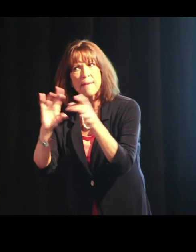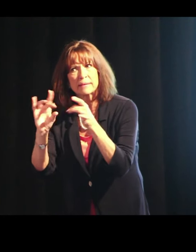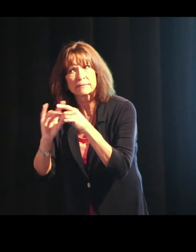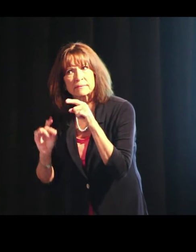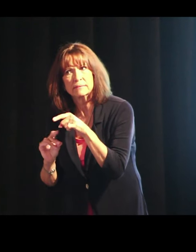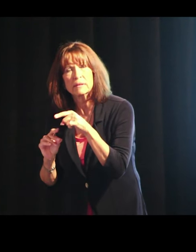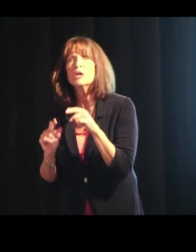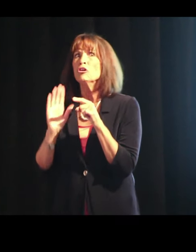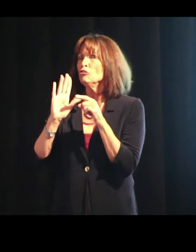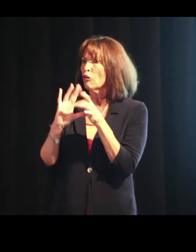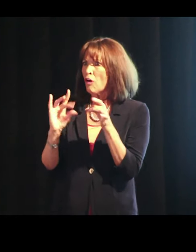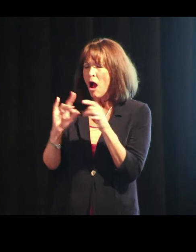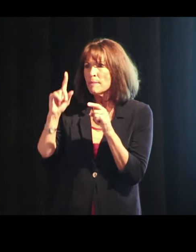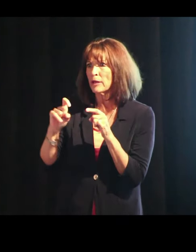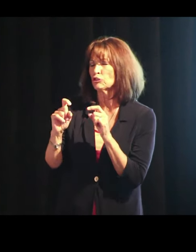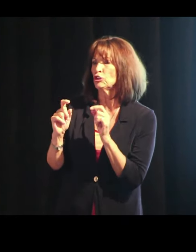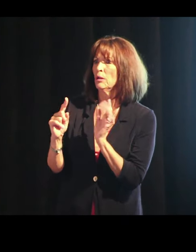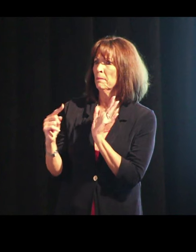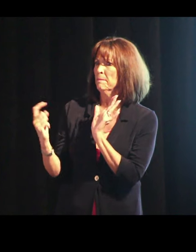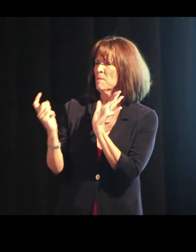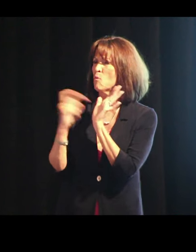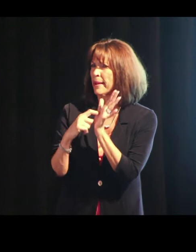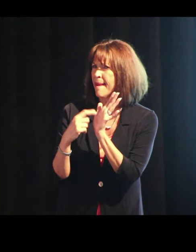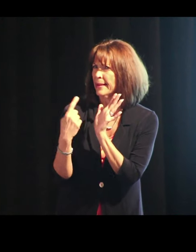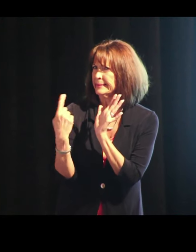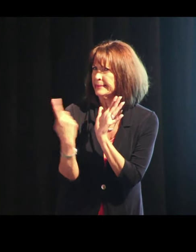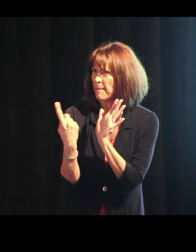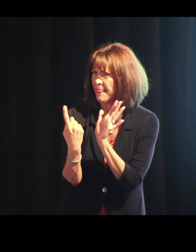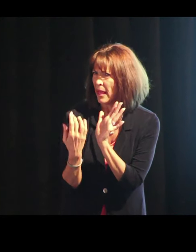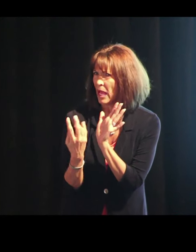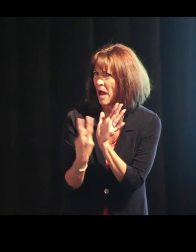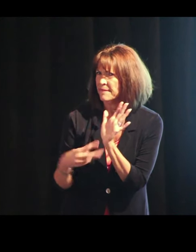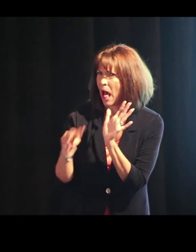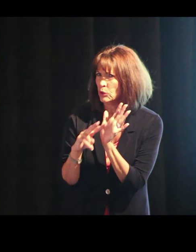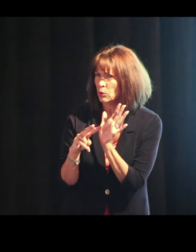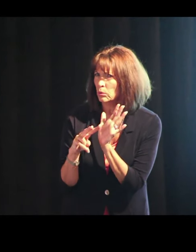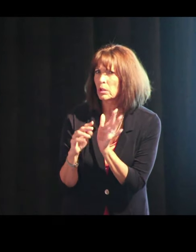teaching them, your comments should recognize something of value